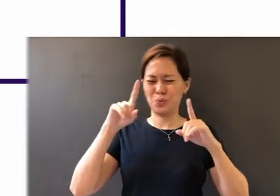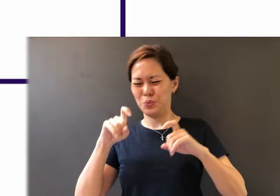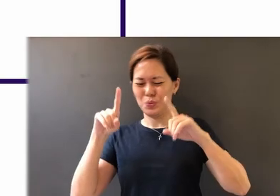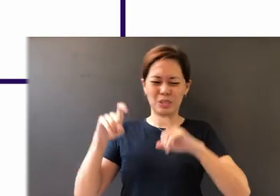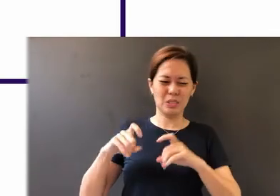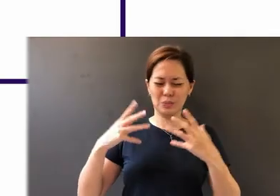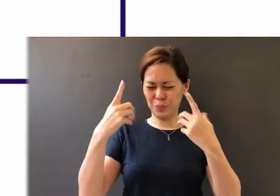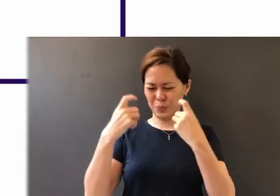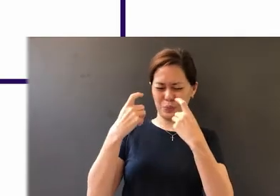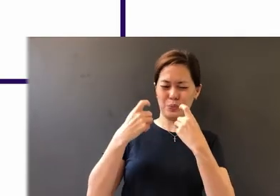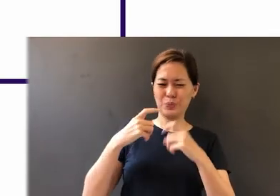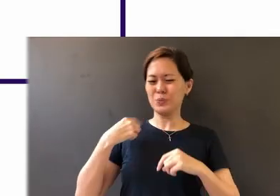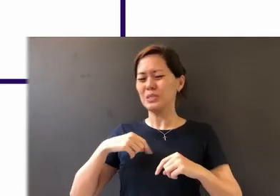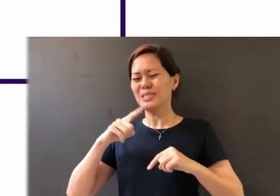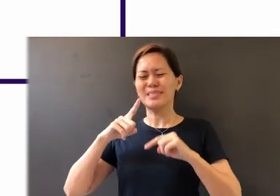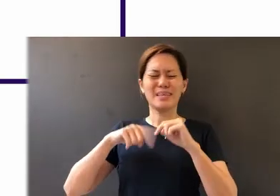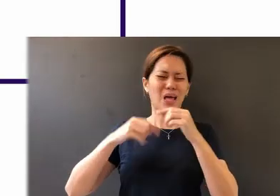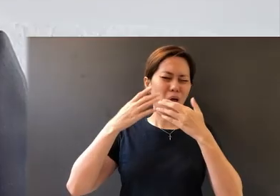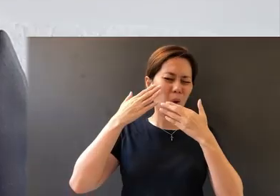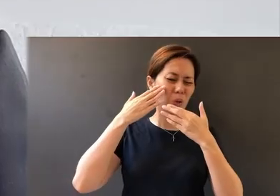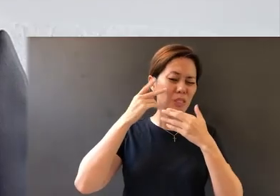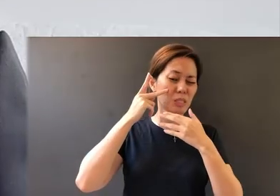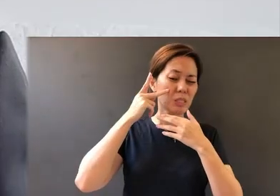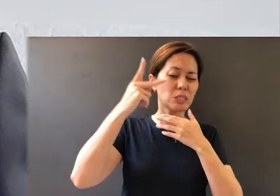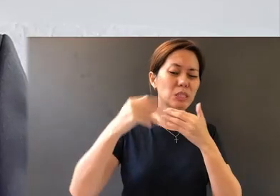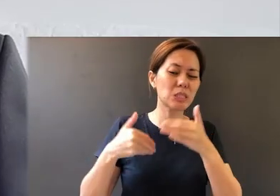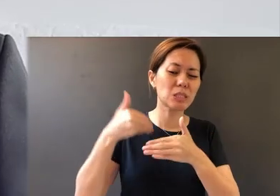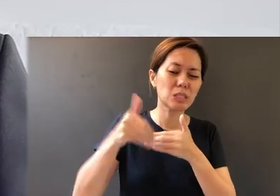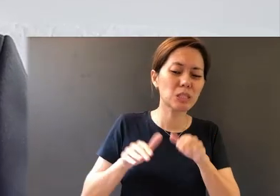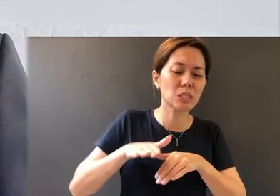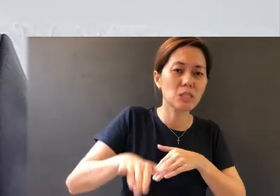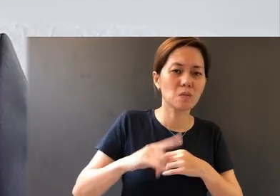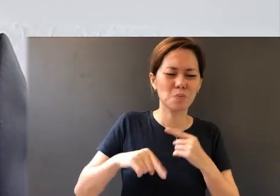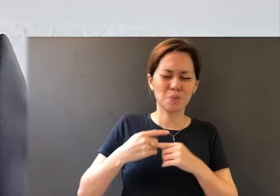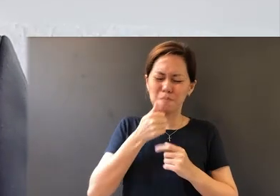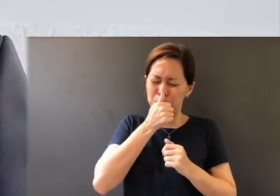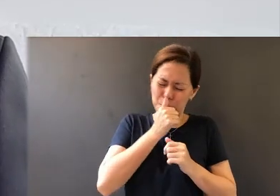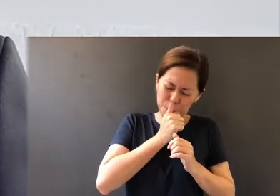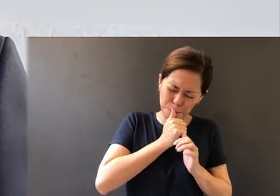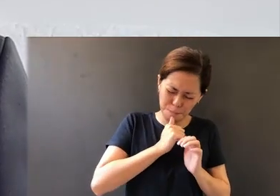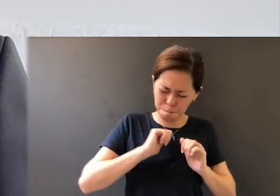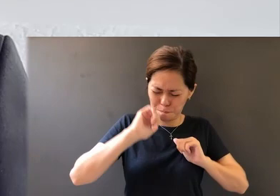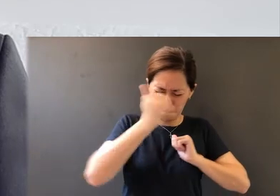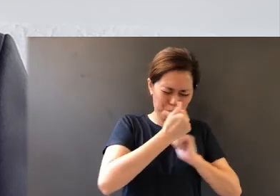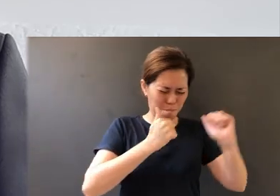beyond the next step. And in the midst of suffering and challenges,